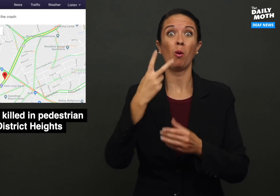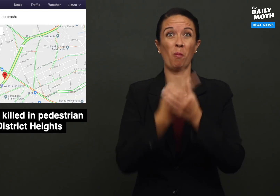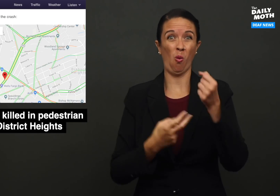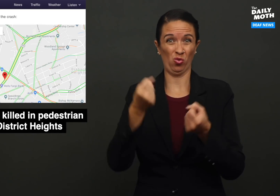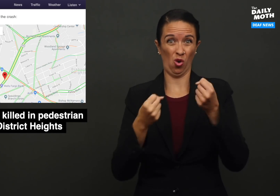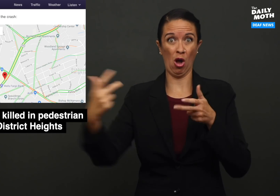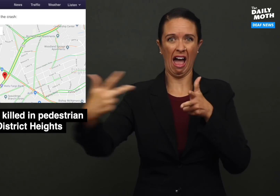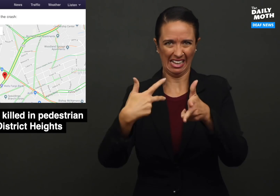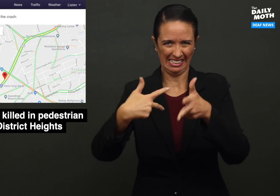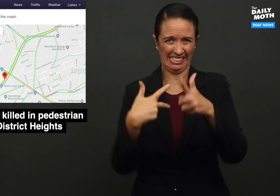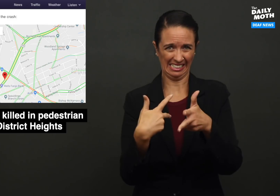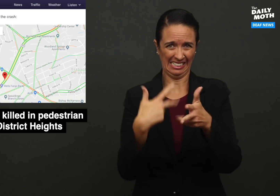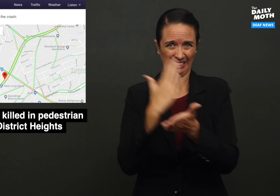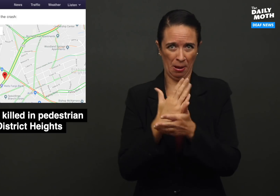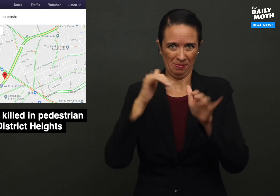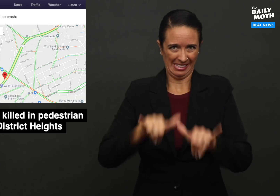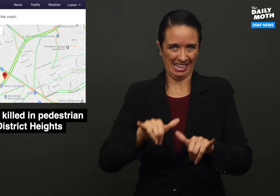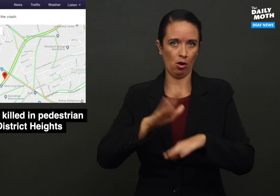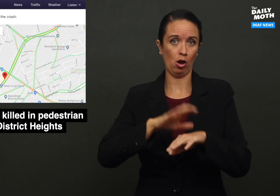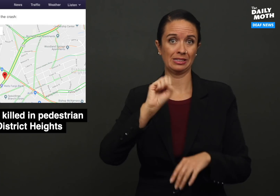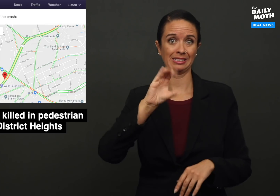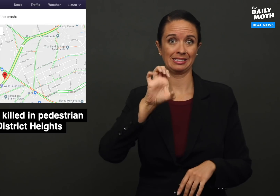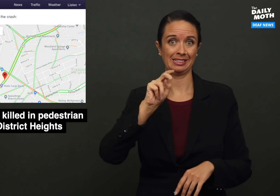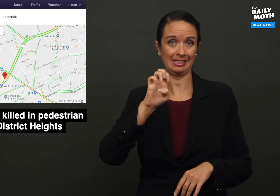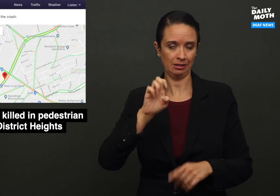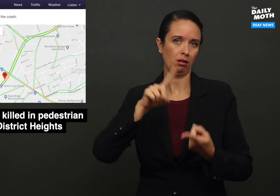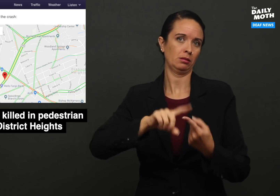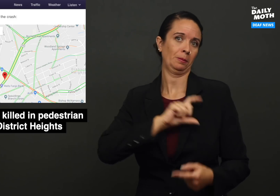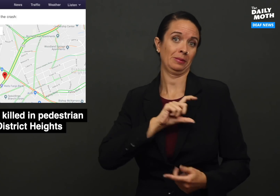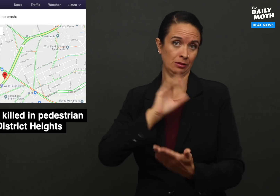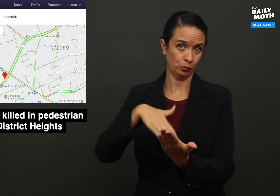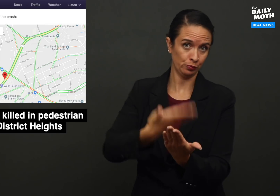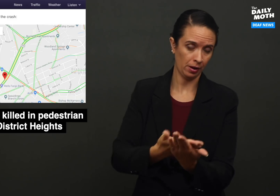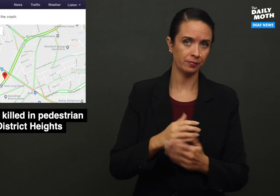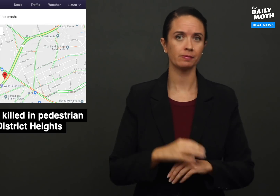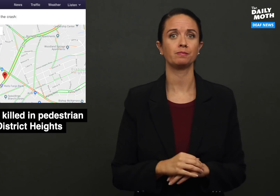Both drivers stayed on the scene until police arrived